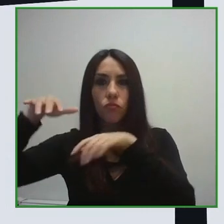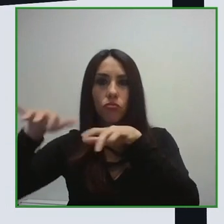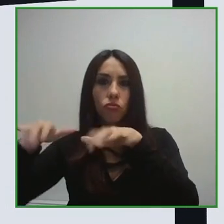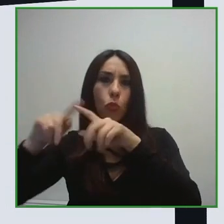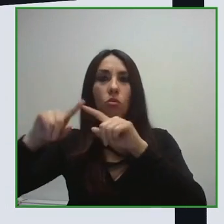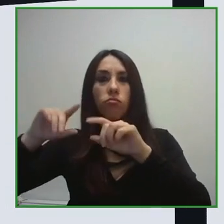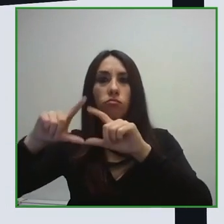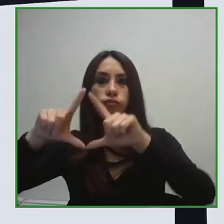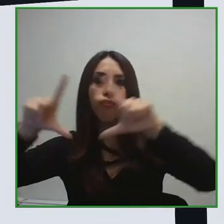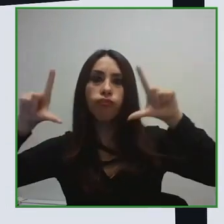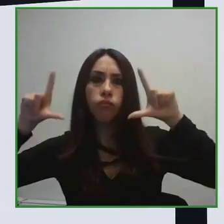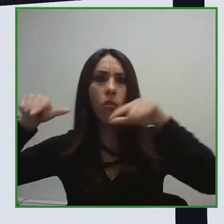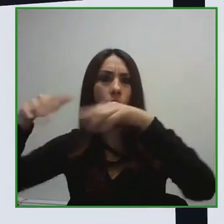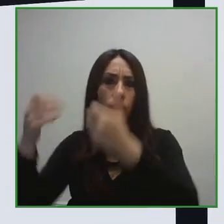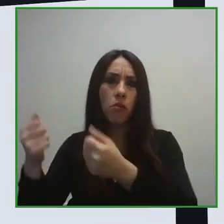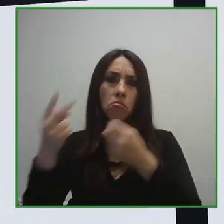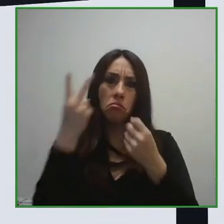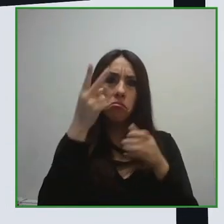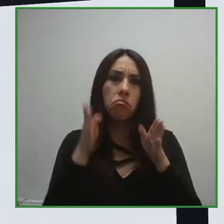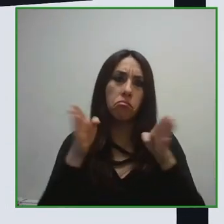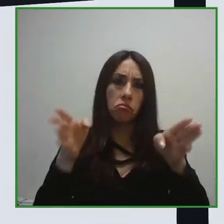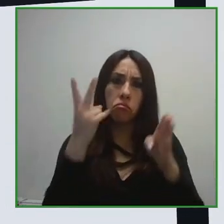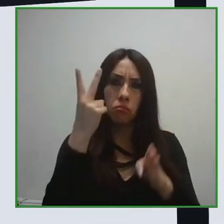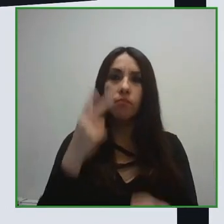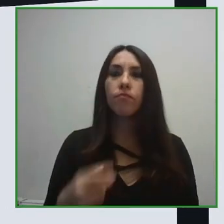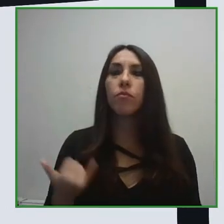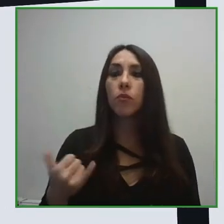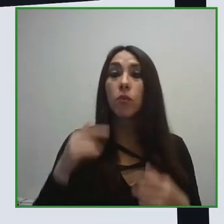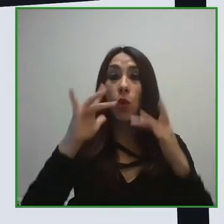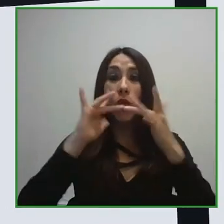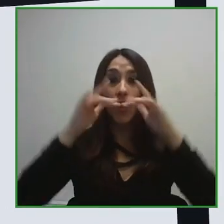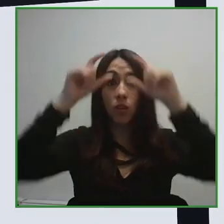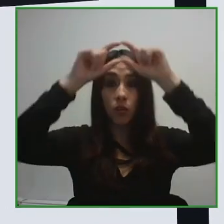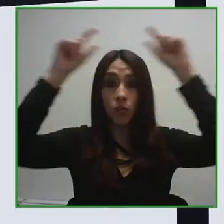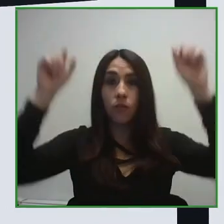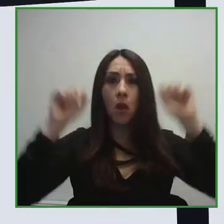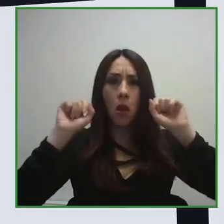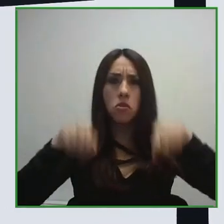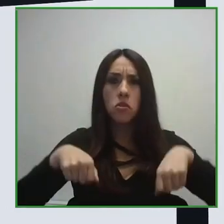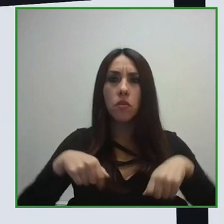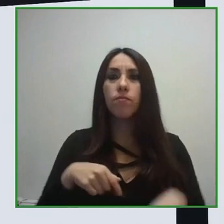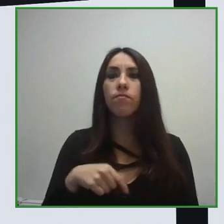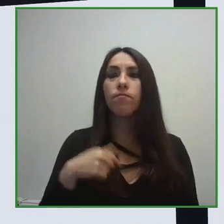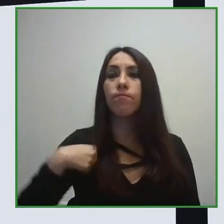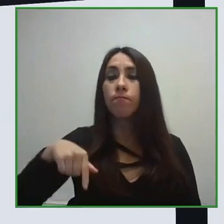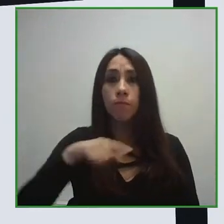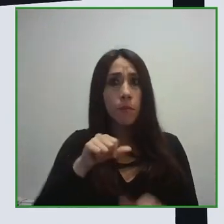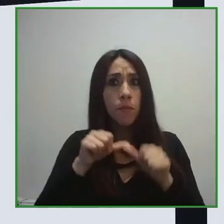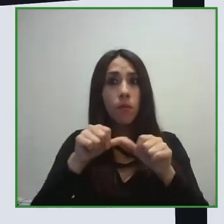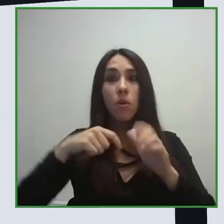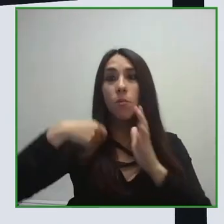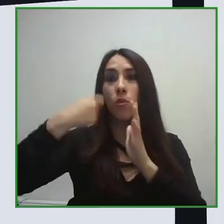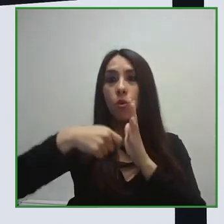in order to continue participating in the rest of our program, I would like to tell you about how our Web platform works.